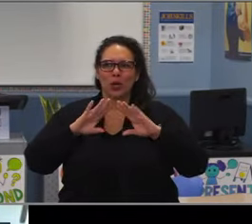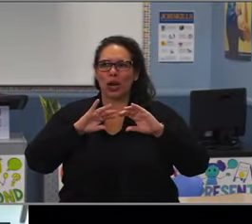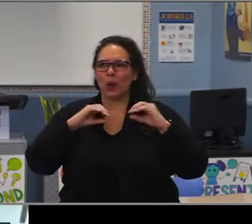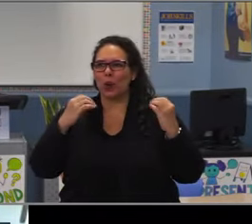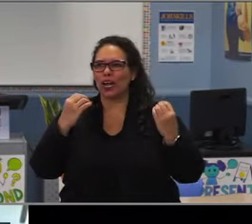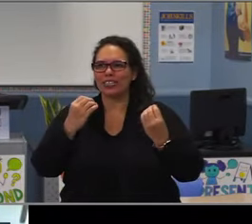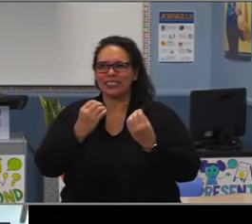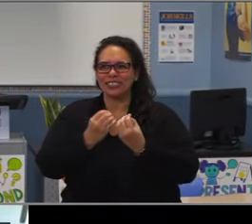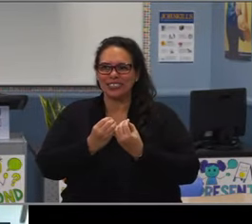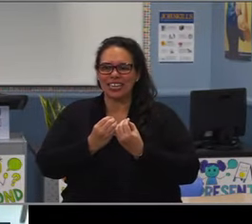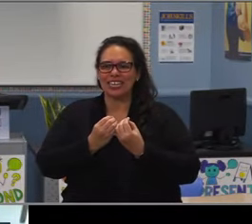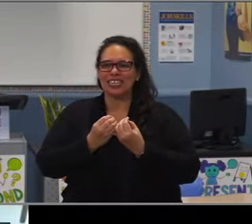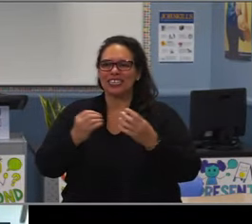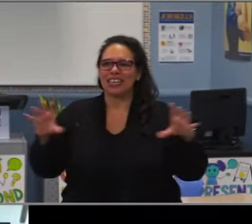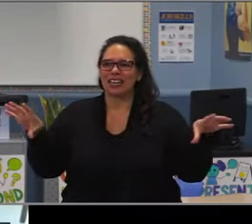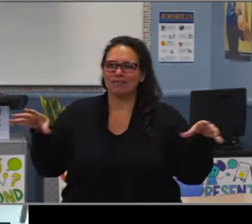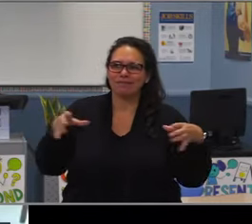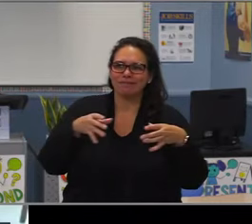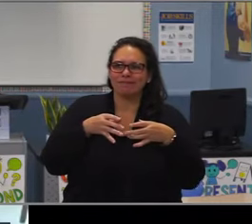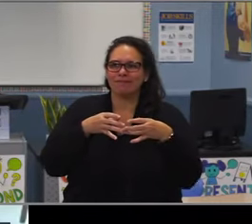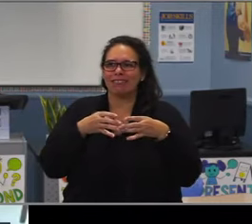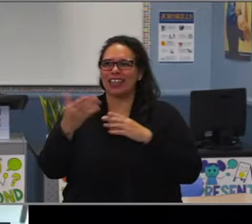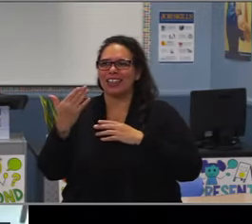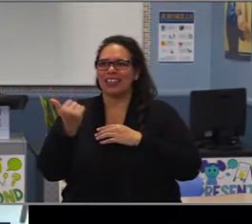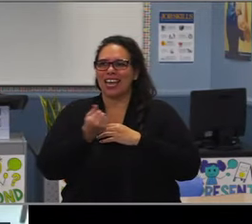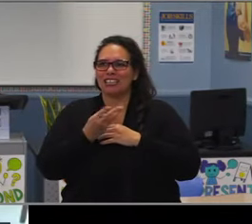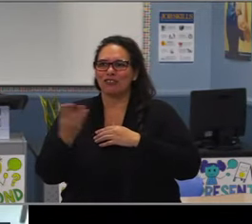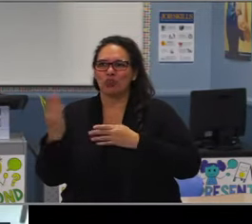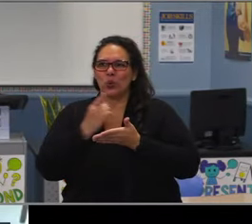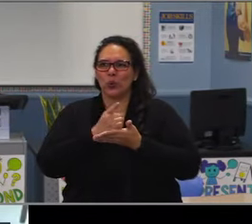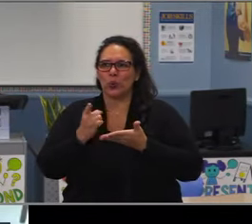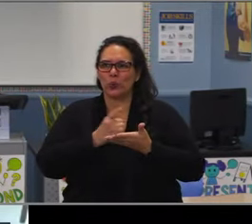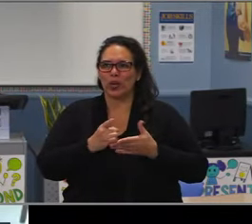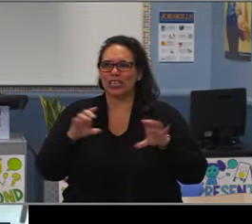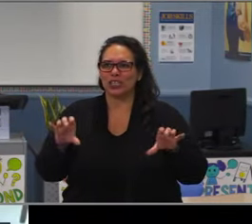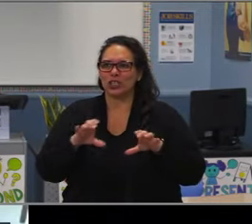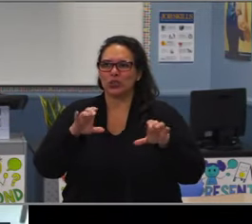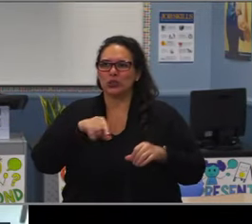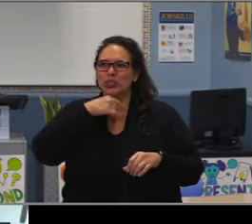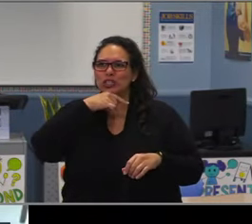Your legacy of good work will continue to resonate with us for years to come.